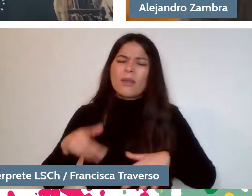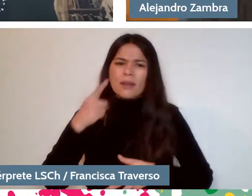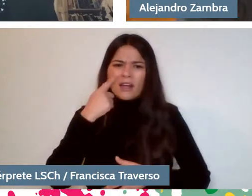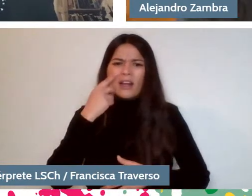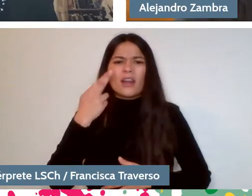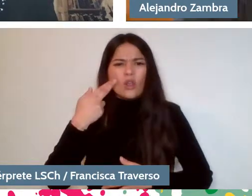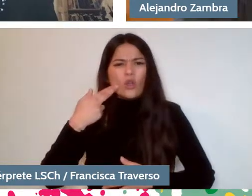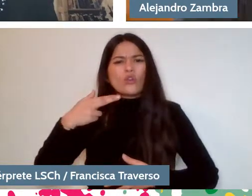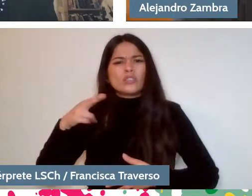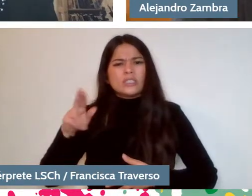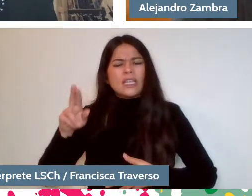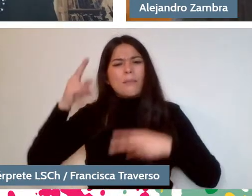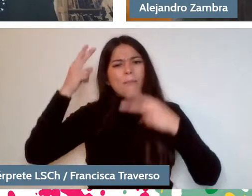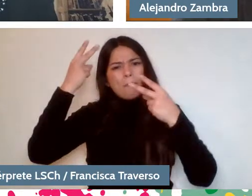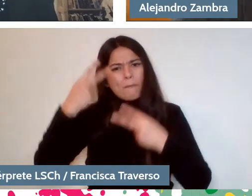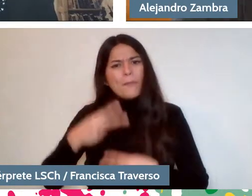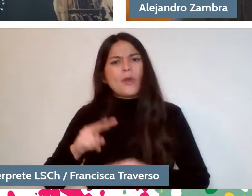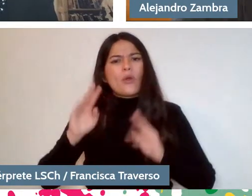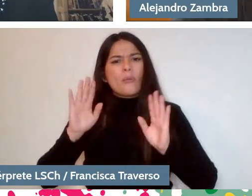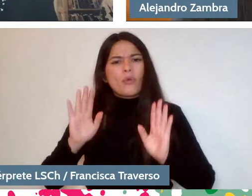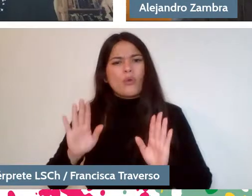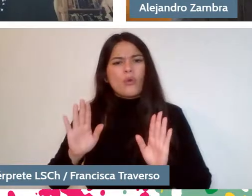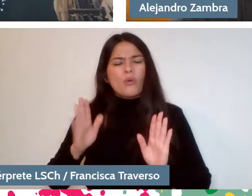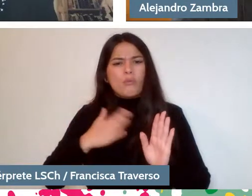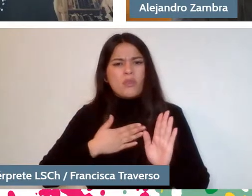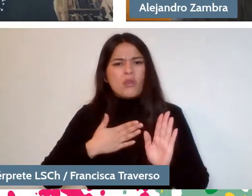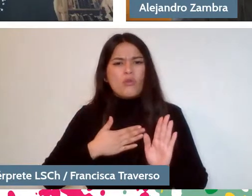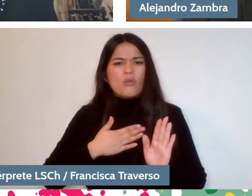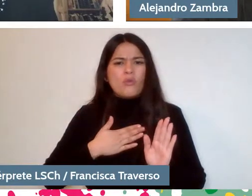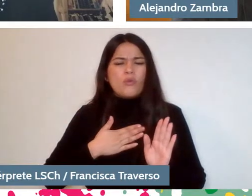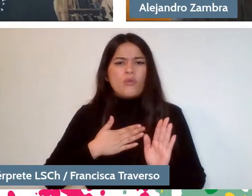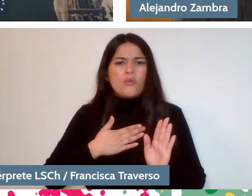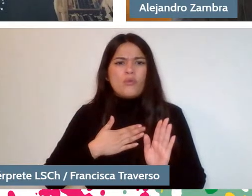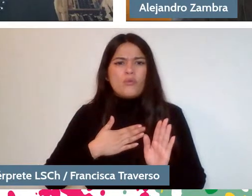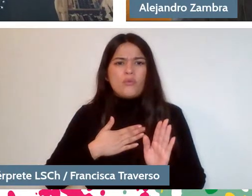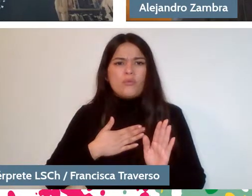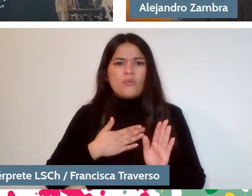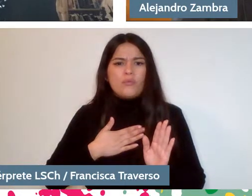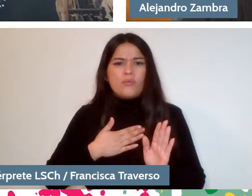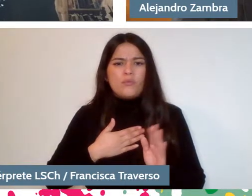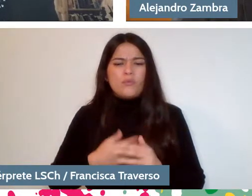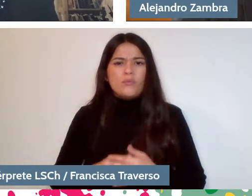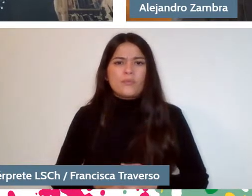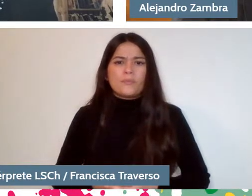of my own because from my own awareness